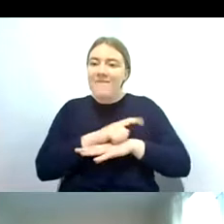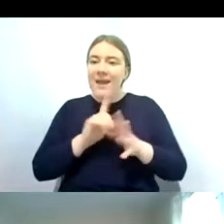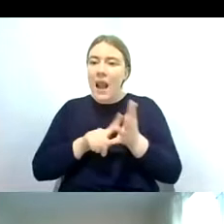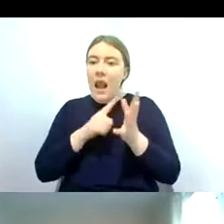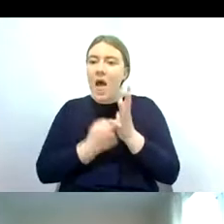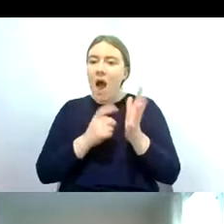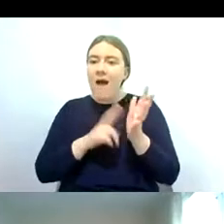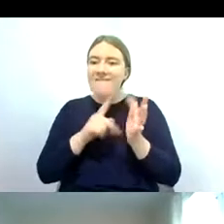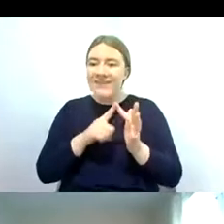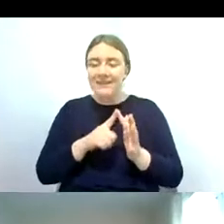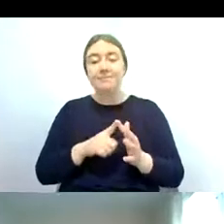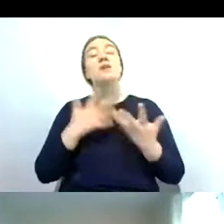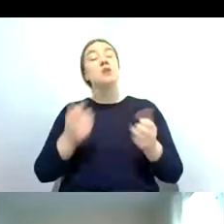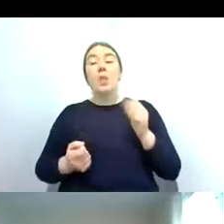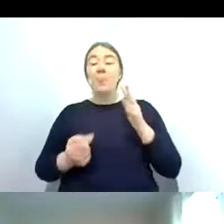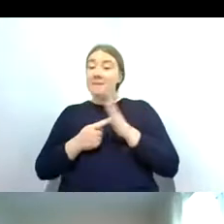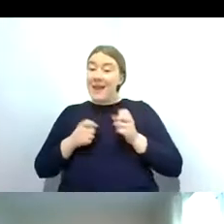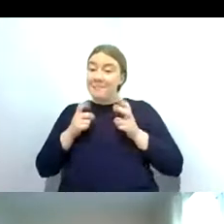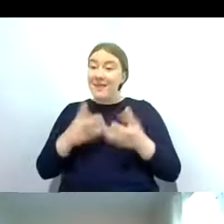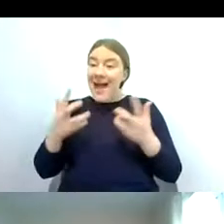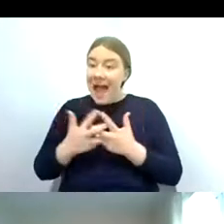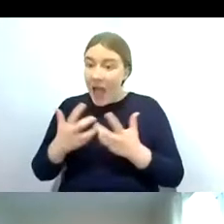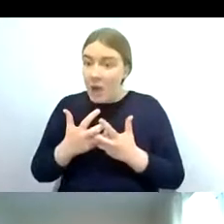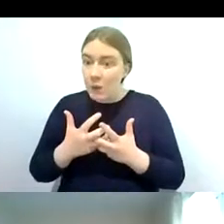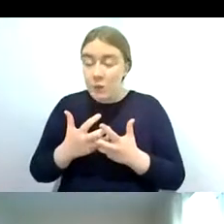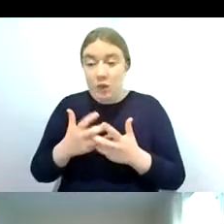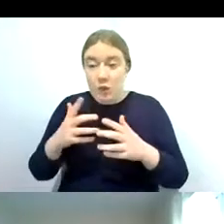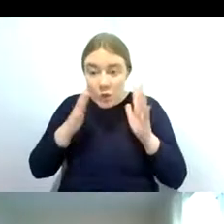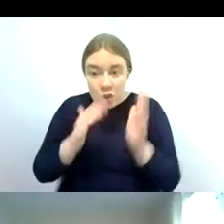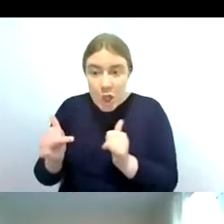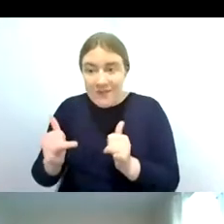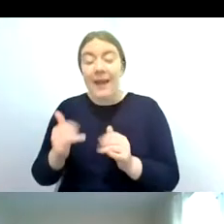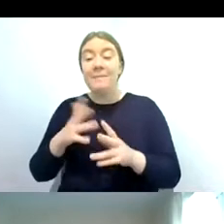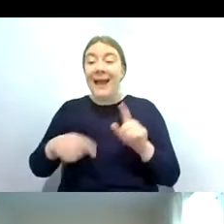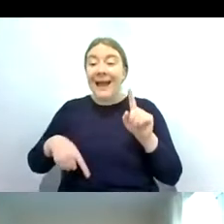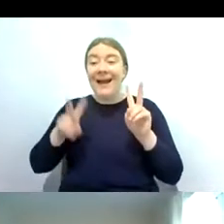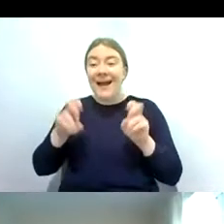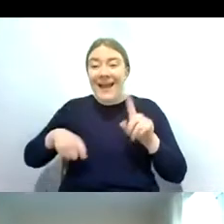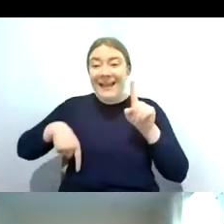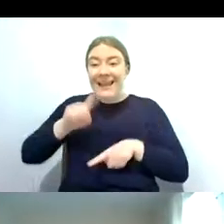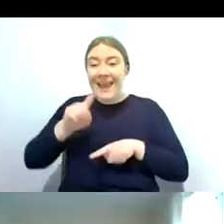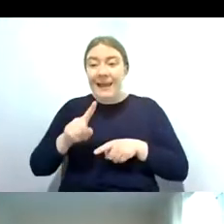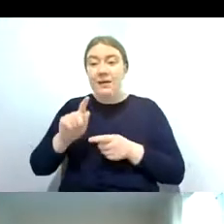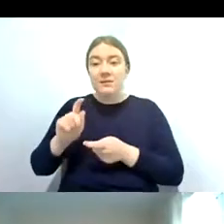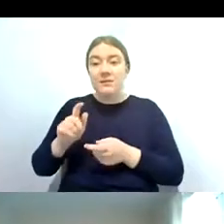surveying middle river flies is kick sampling it's the most commonly used method i'd say and and it's